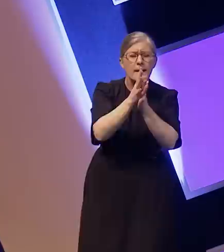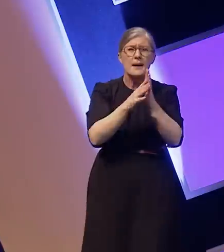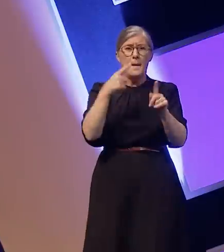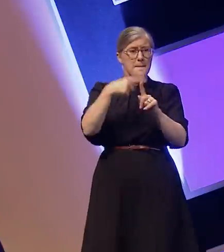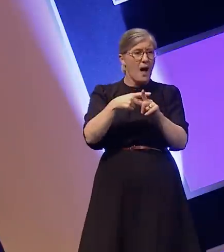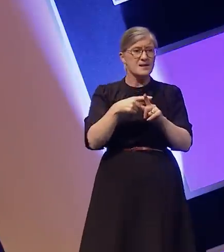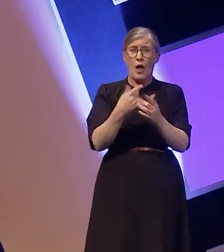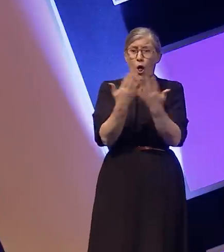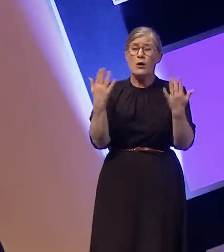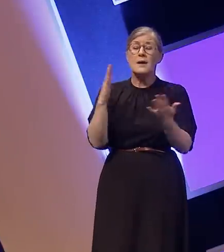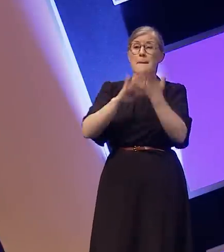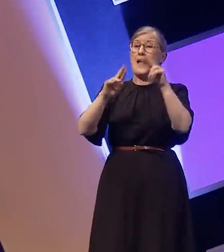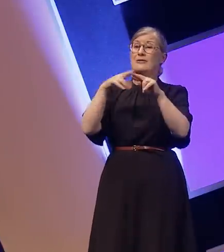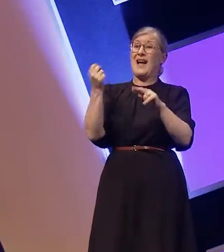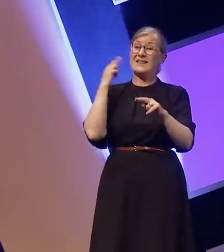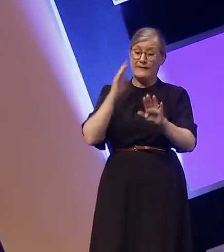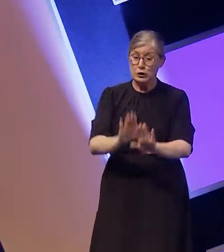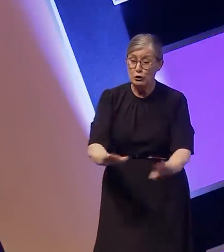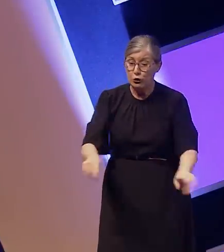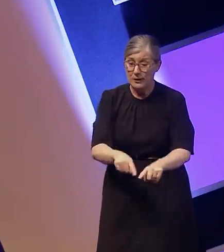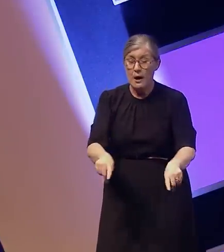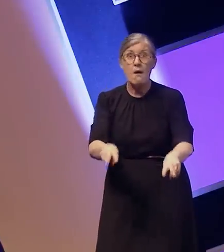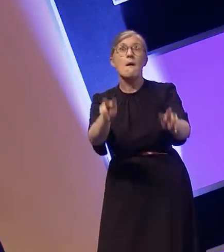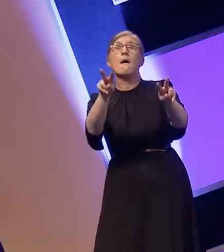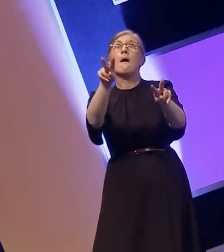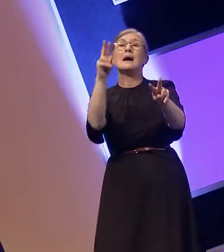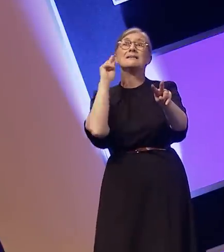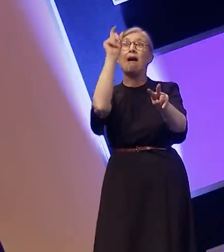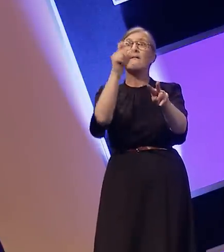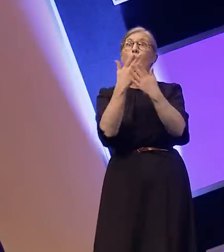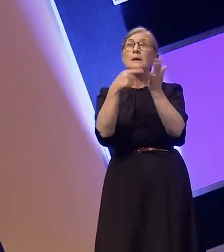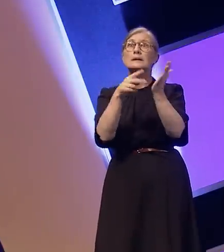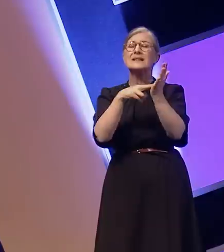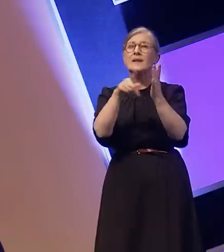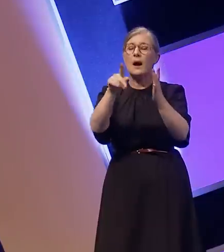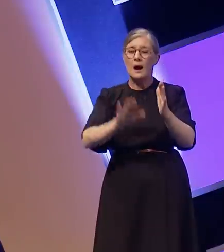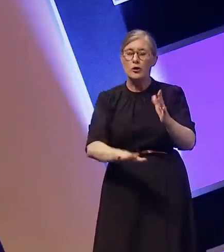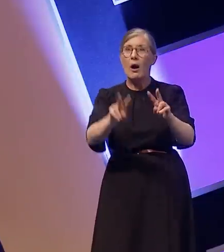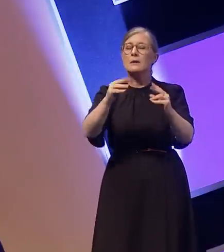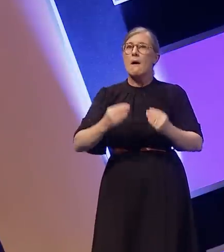telling me that seeing someone like me on Strictly had given their child a huge boost of confidence